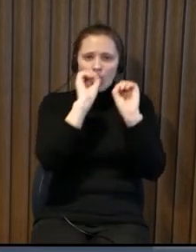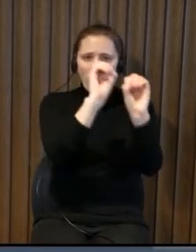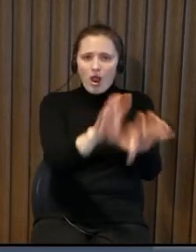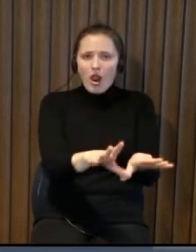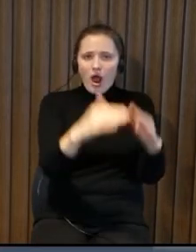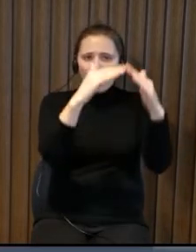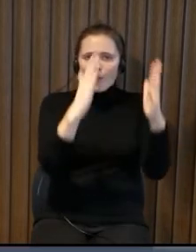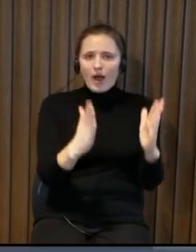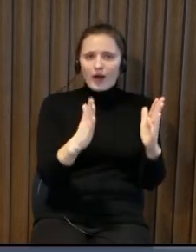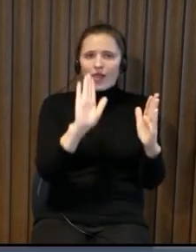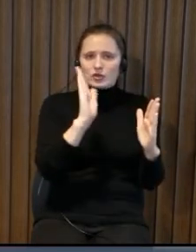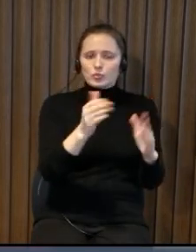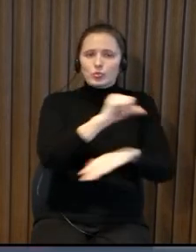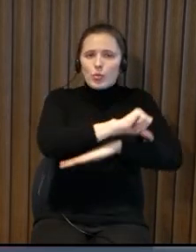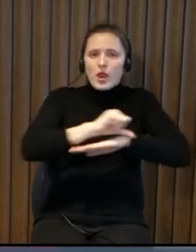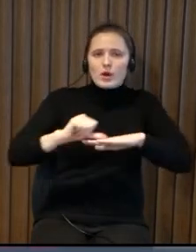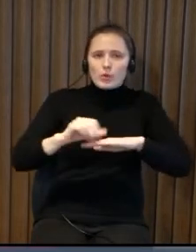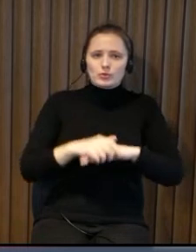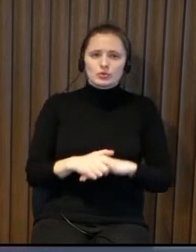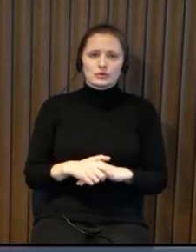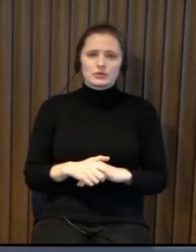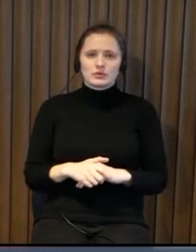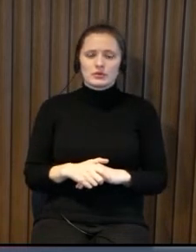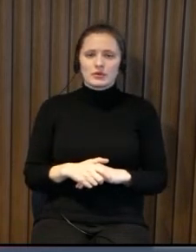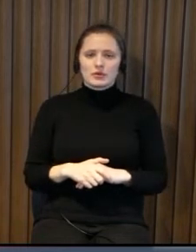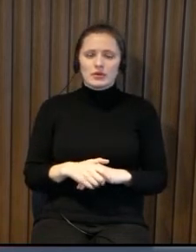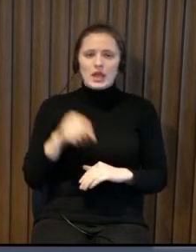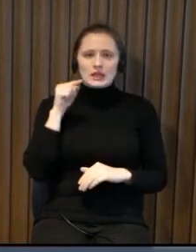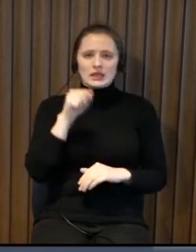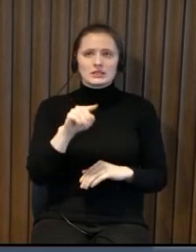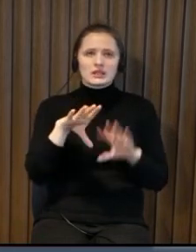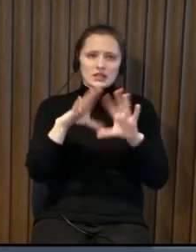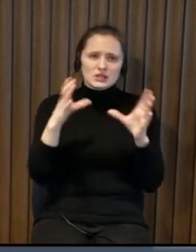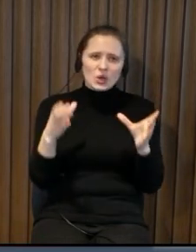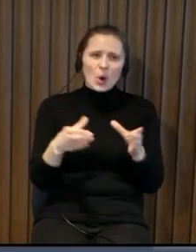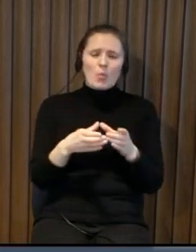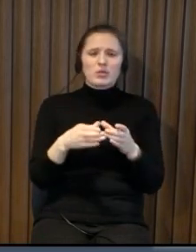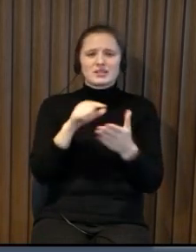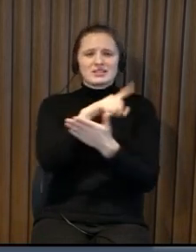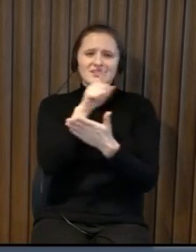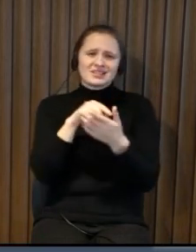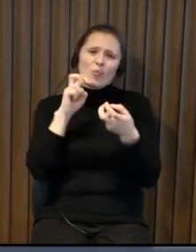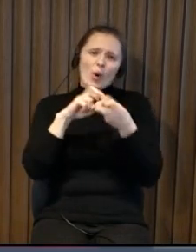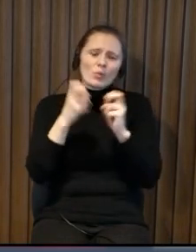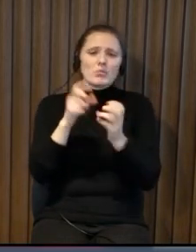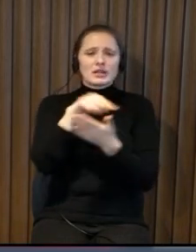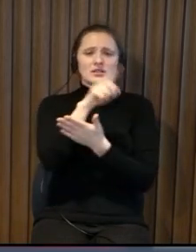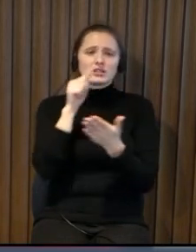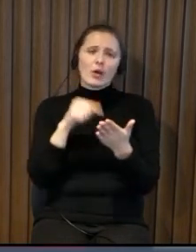so we place them in a building and they cannot get out so this is a very very complex issue